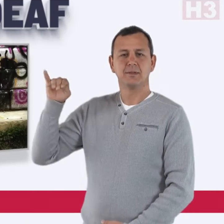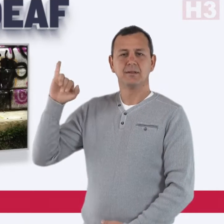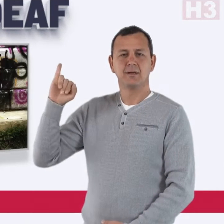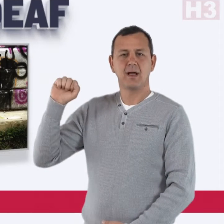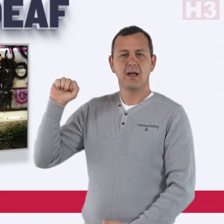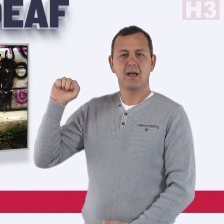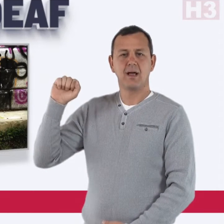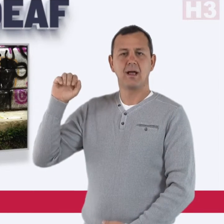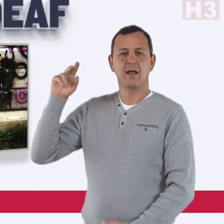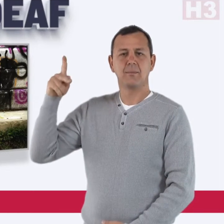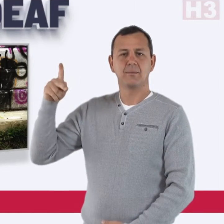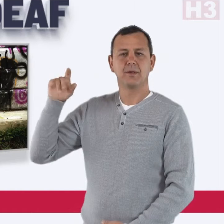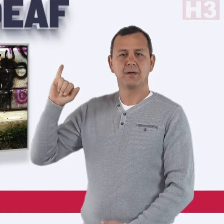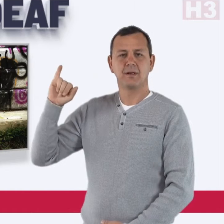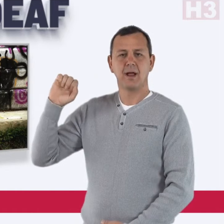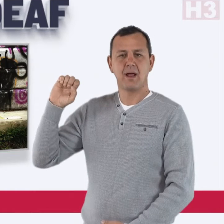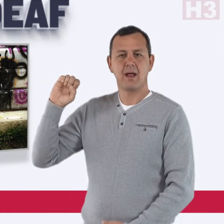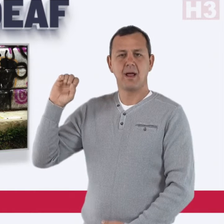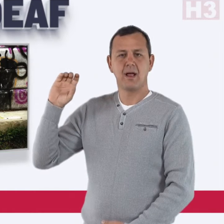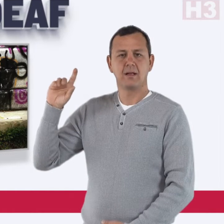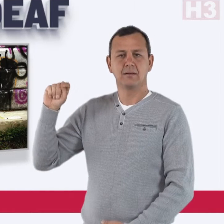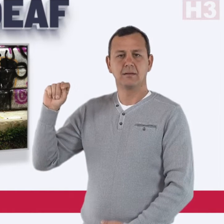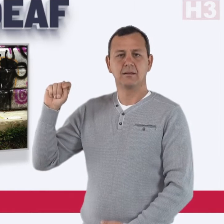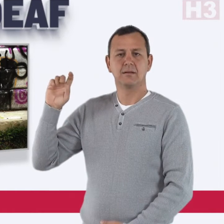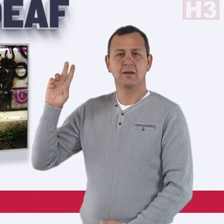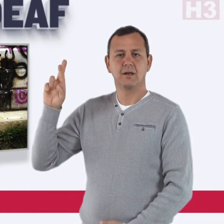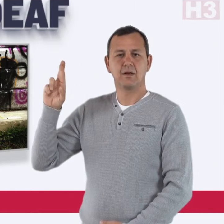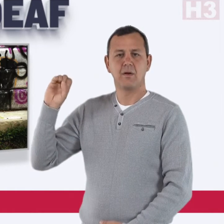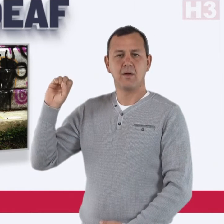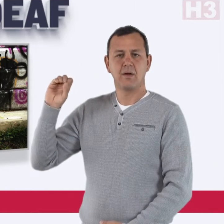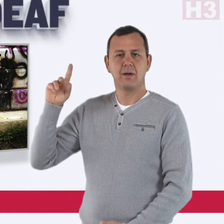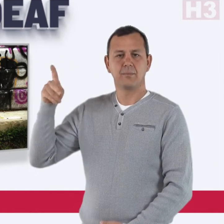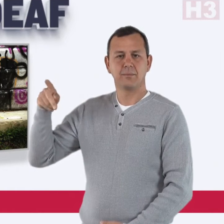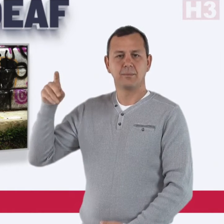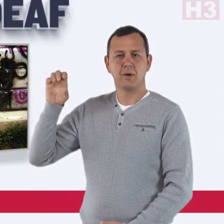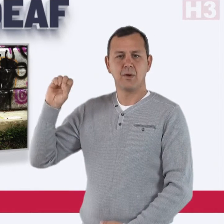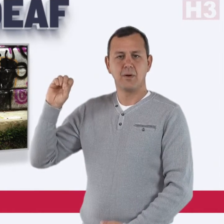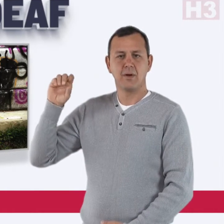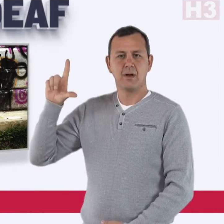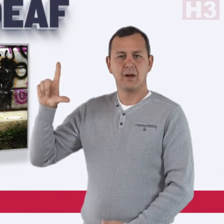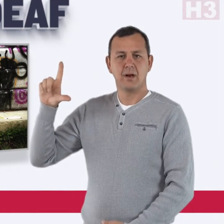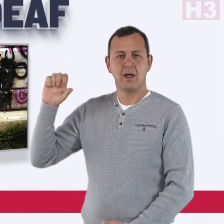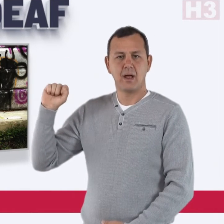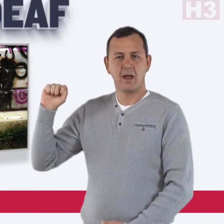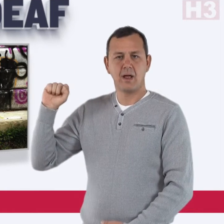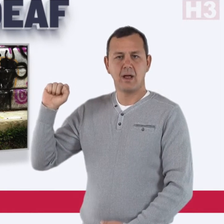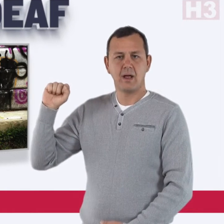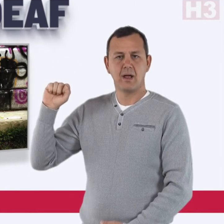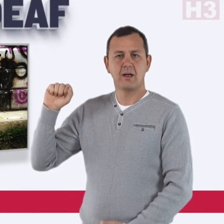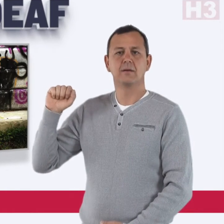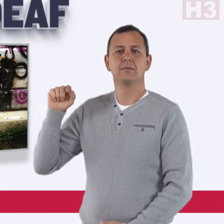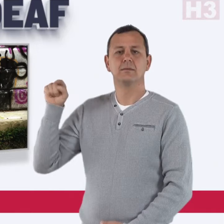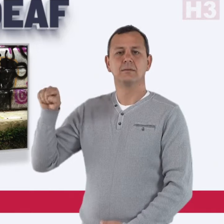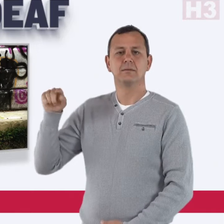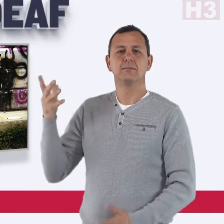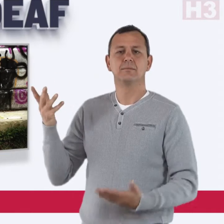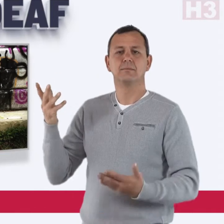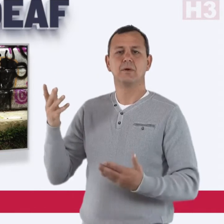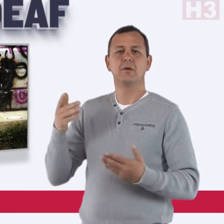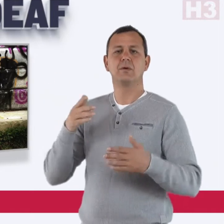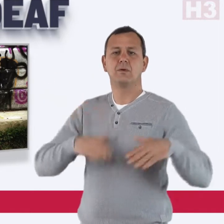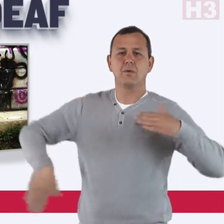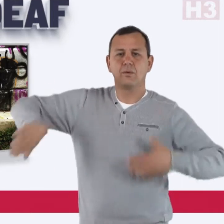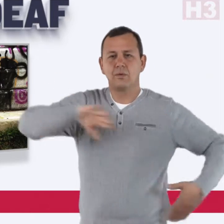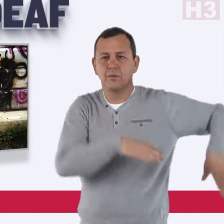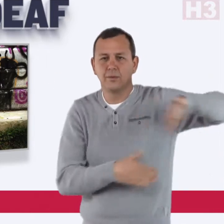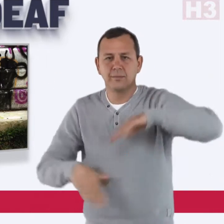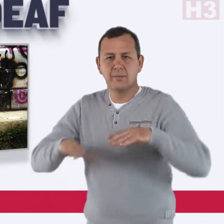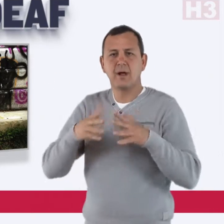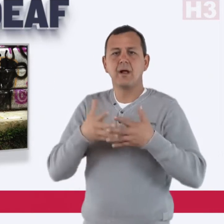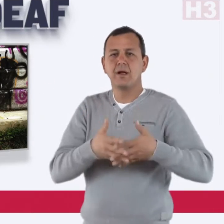Mia Pietropola is a swimmer from the USA state of Pennsylvania. She was born deaf and grew